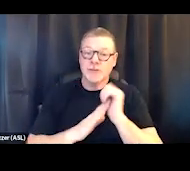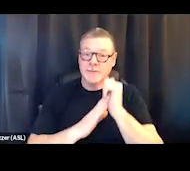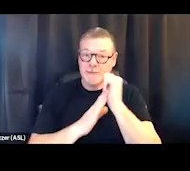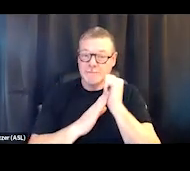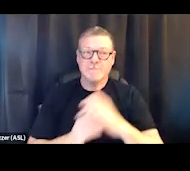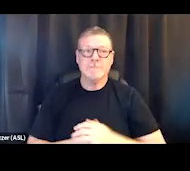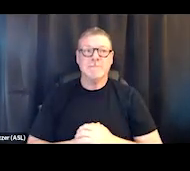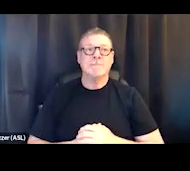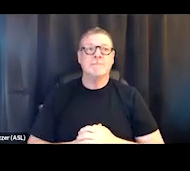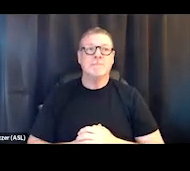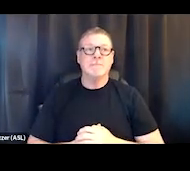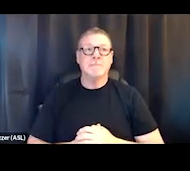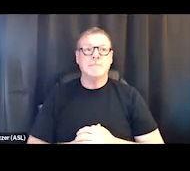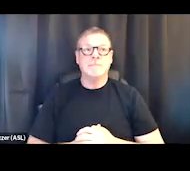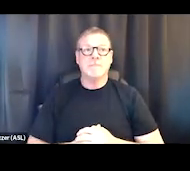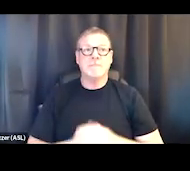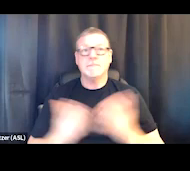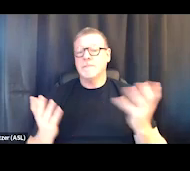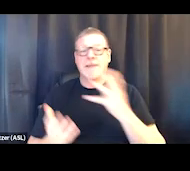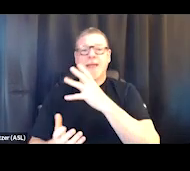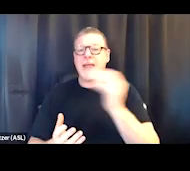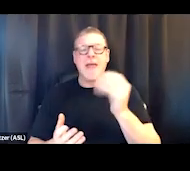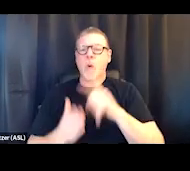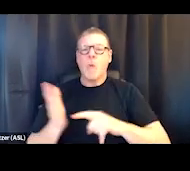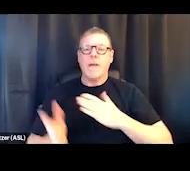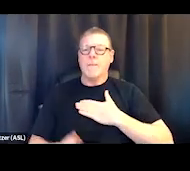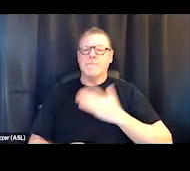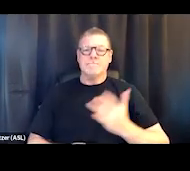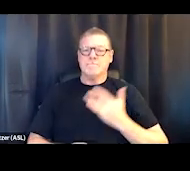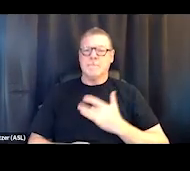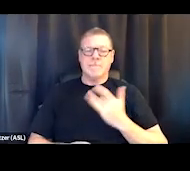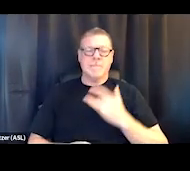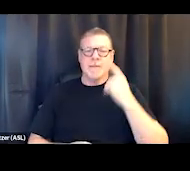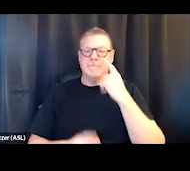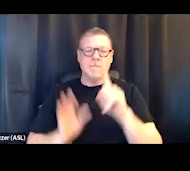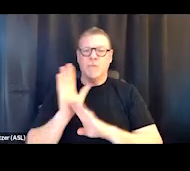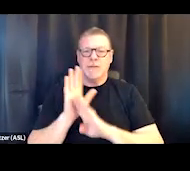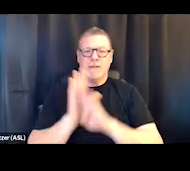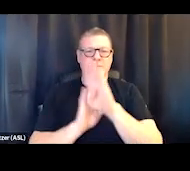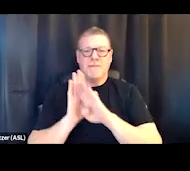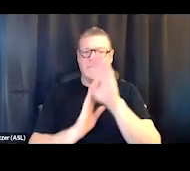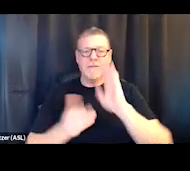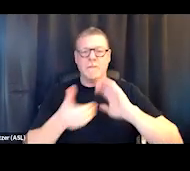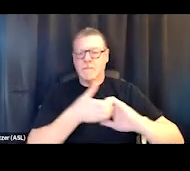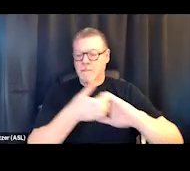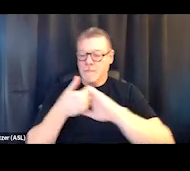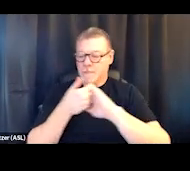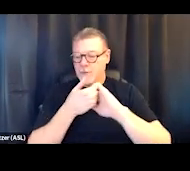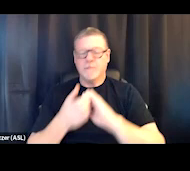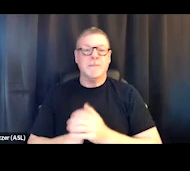and what is my stance in terms of developing partnership? Is it just about,